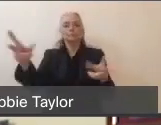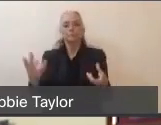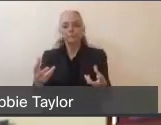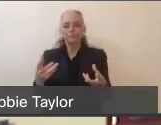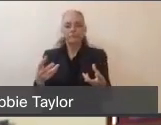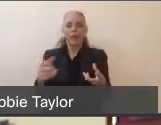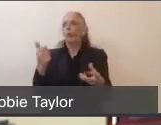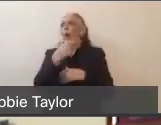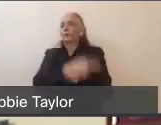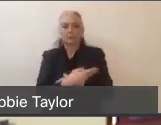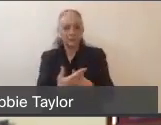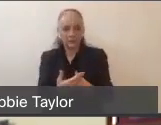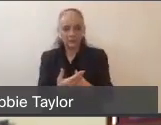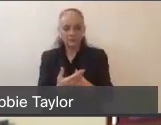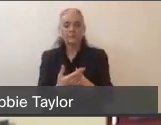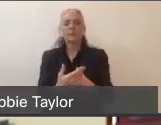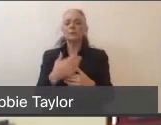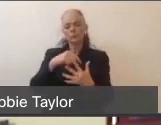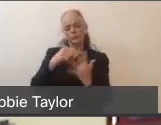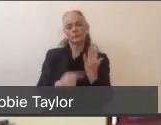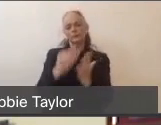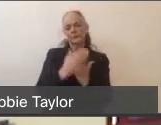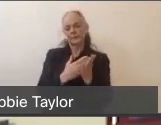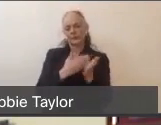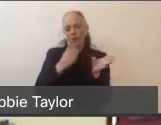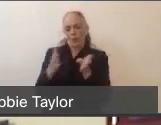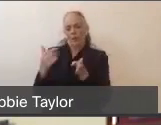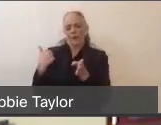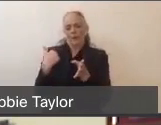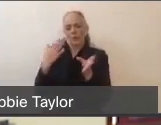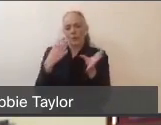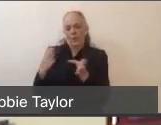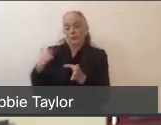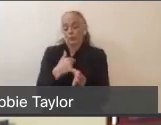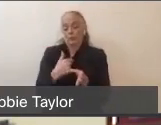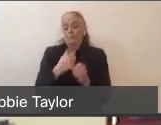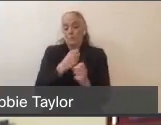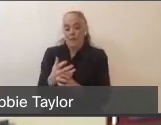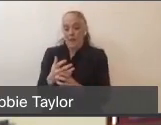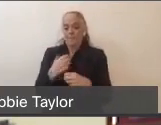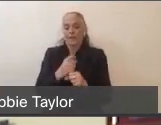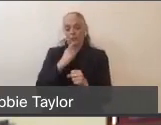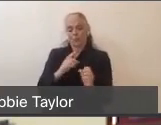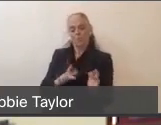So those are some of the steps that we're doing to make sure that we don't go from minor surge to moderate surge. And then there's critical surge,